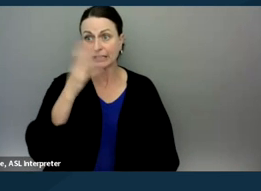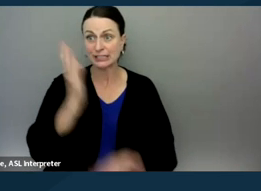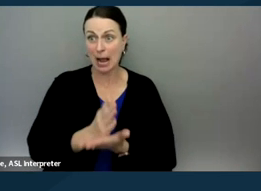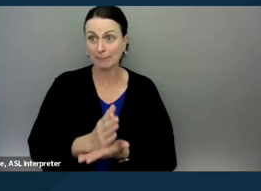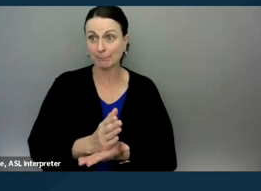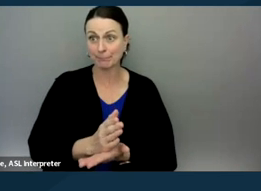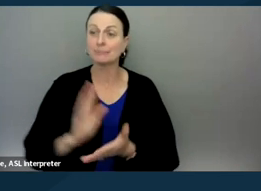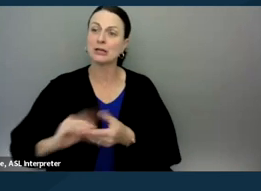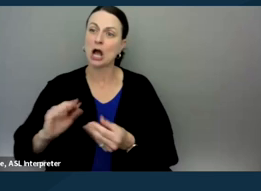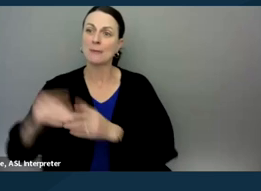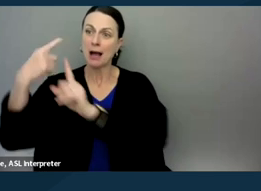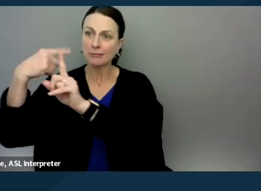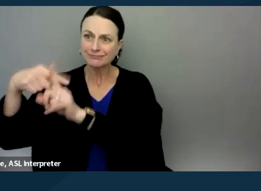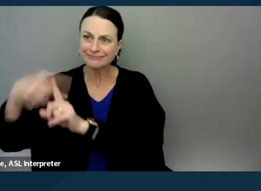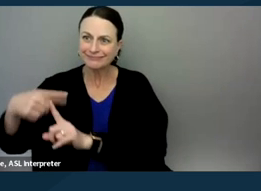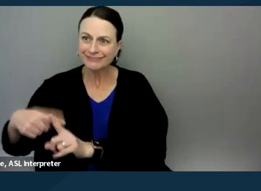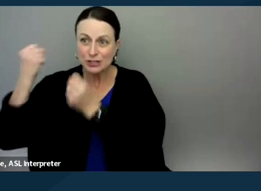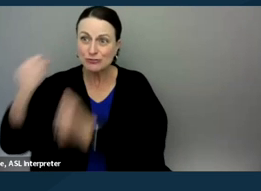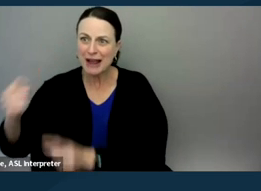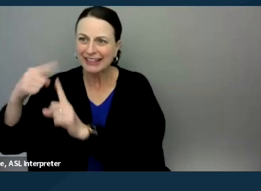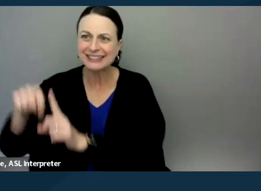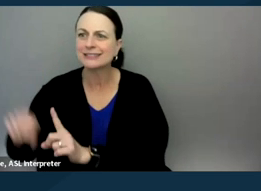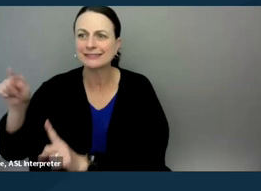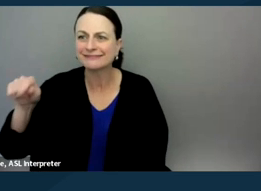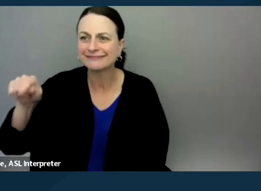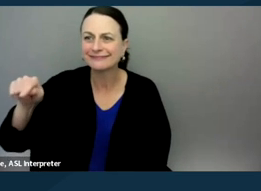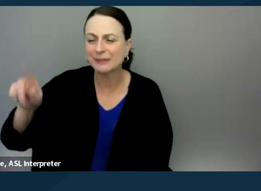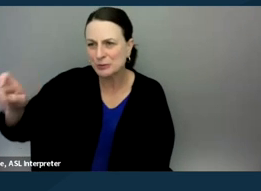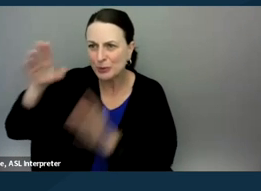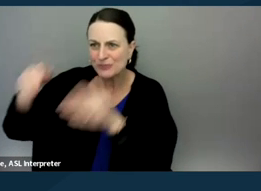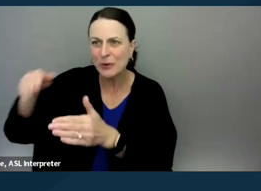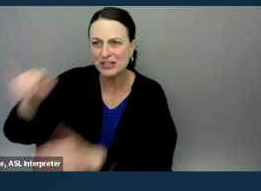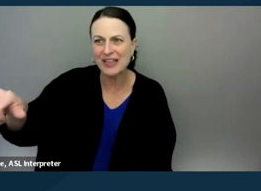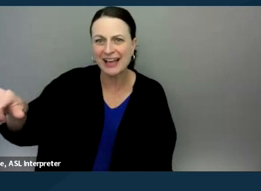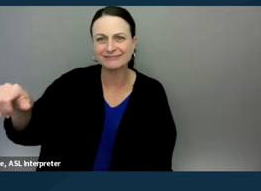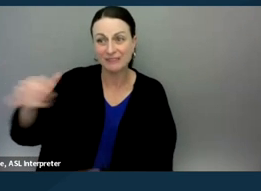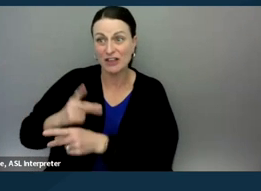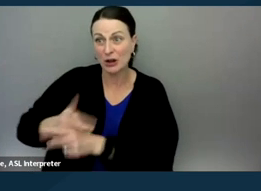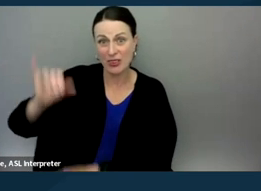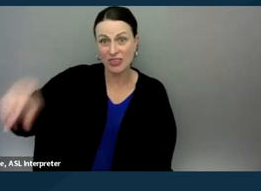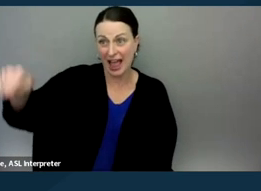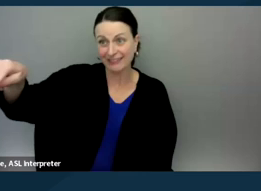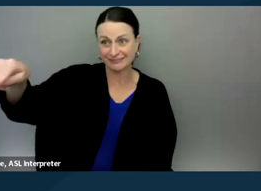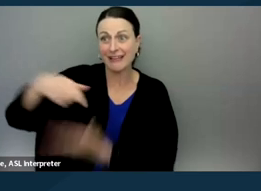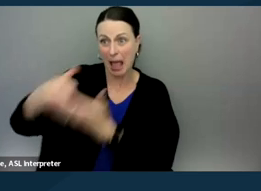and talk about this child's strengths? Because that's what we're supposed to do. Figure out what their strengths are so they can, we can help them use their strengths